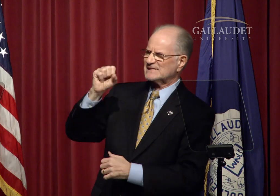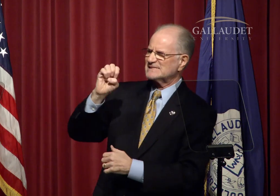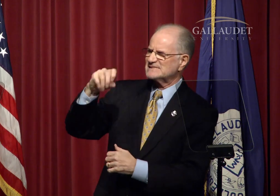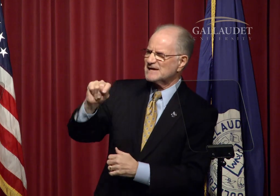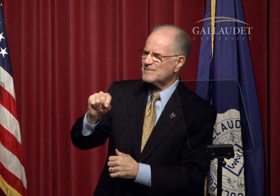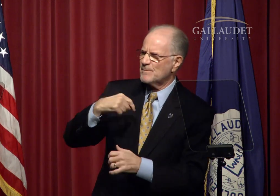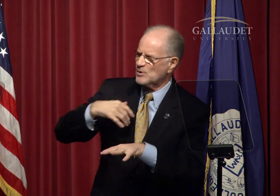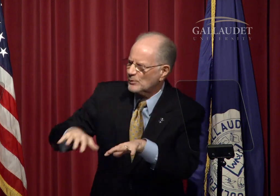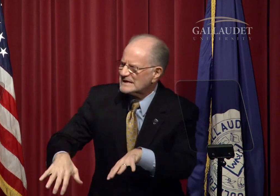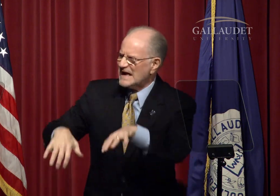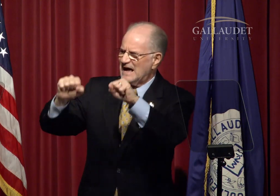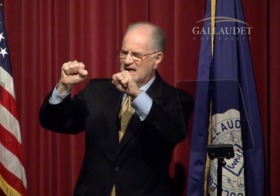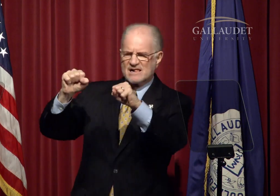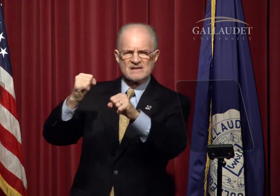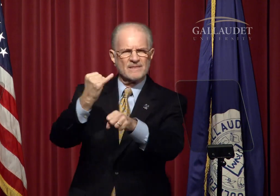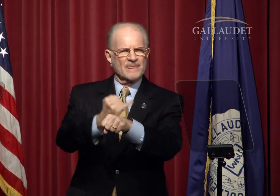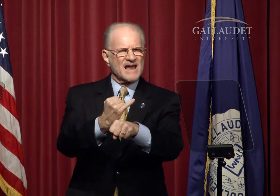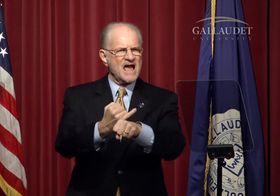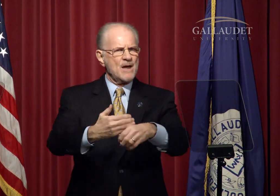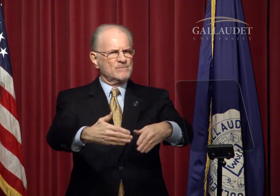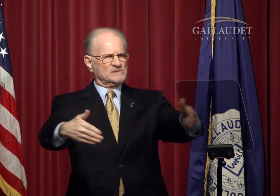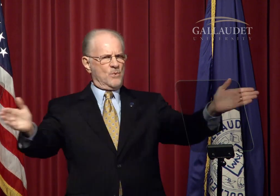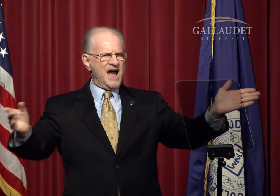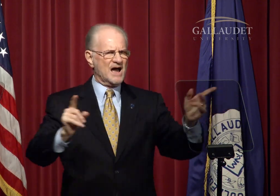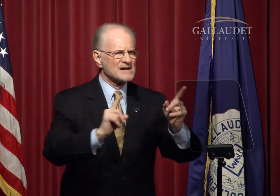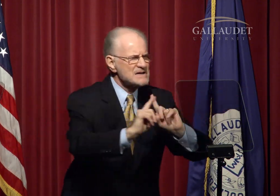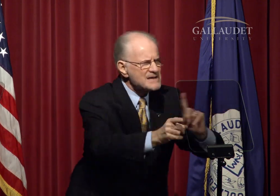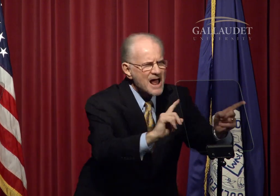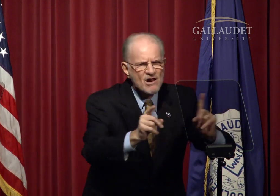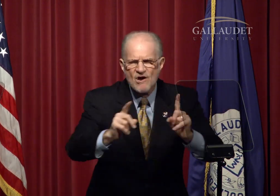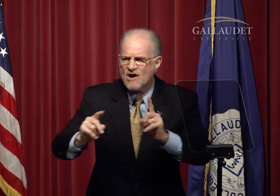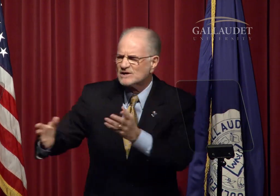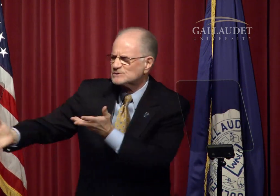Last September, we held campus-wide dialogues